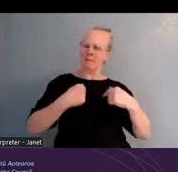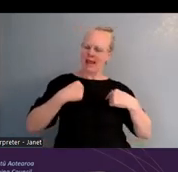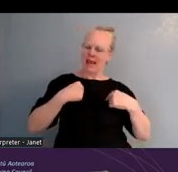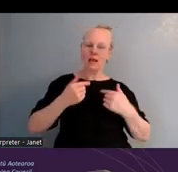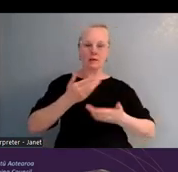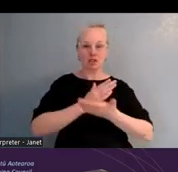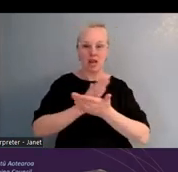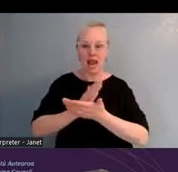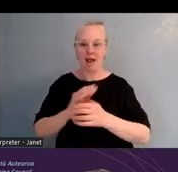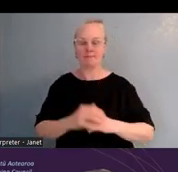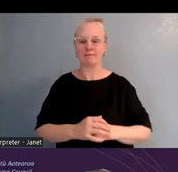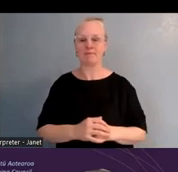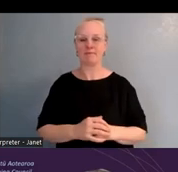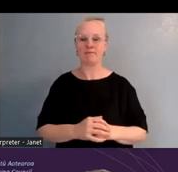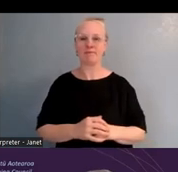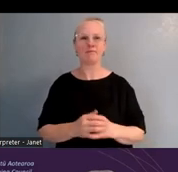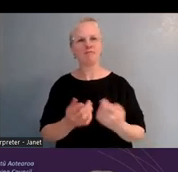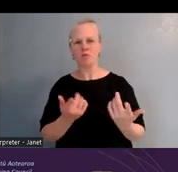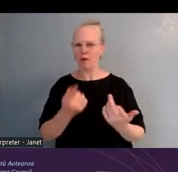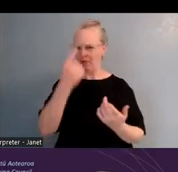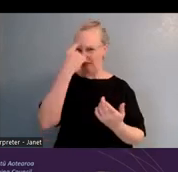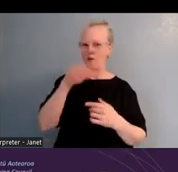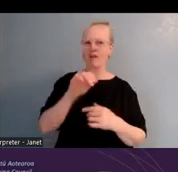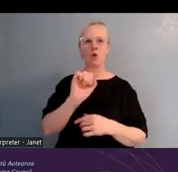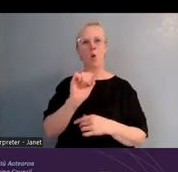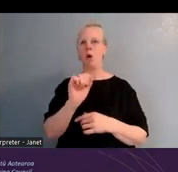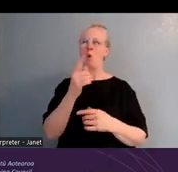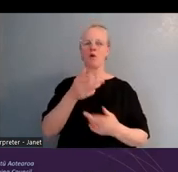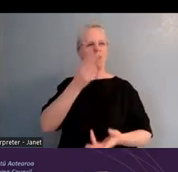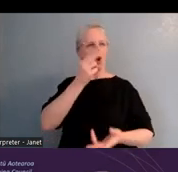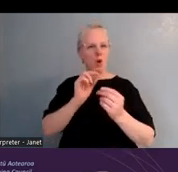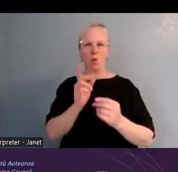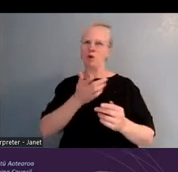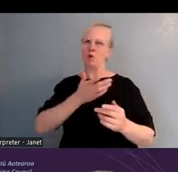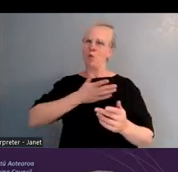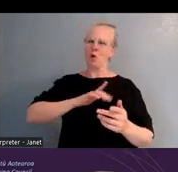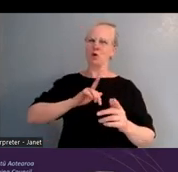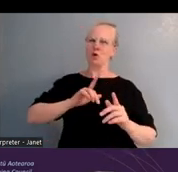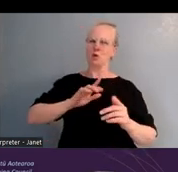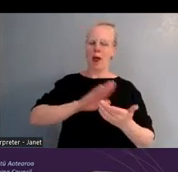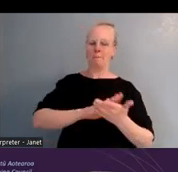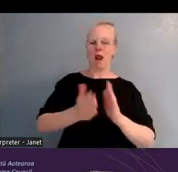what your key takeaways might be, and how that might look in your context.